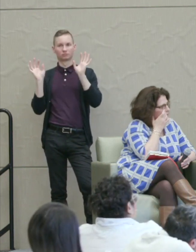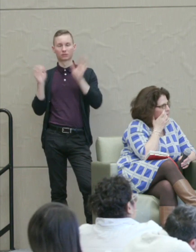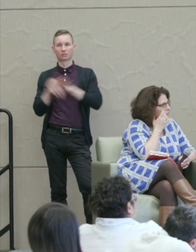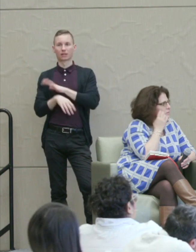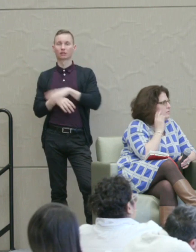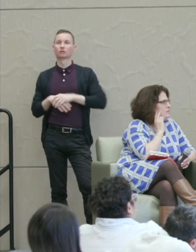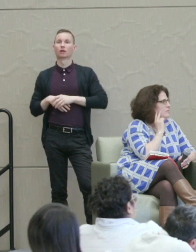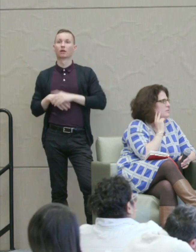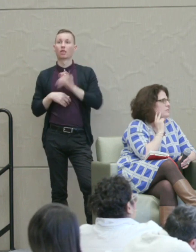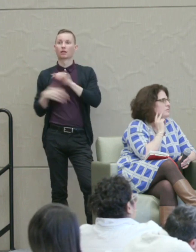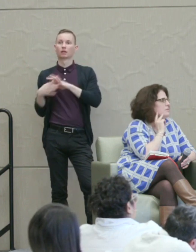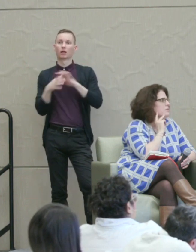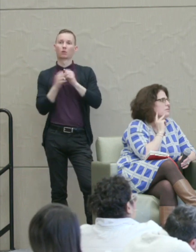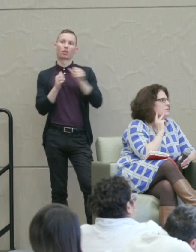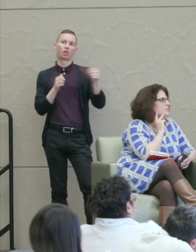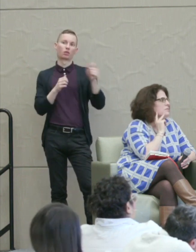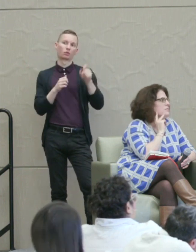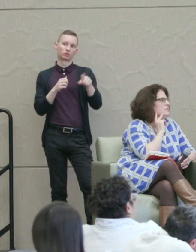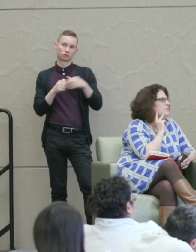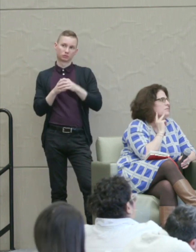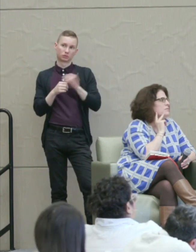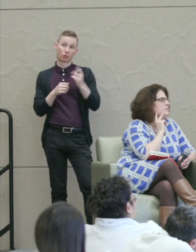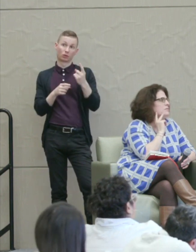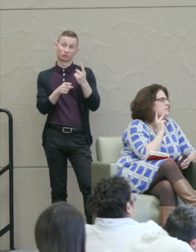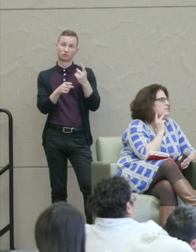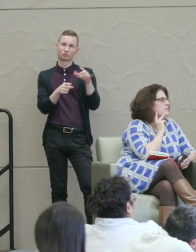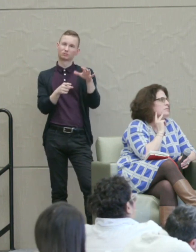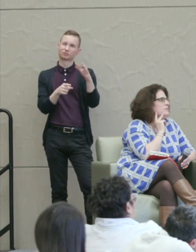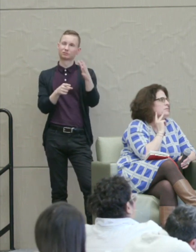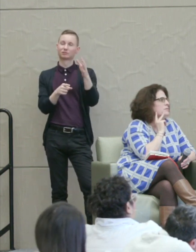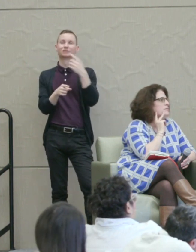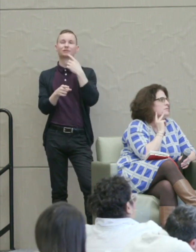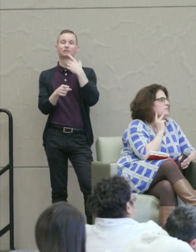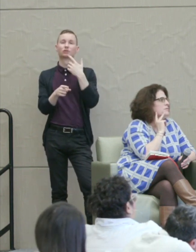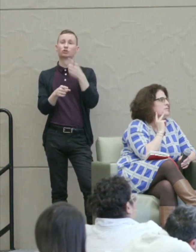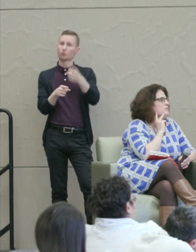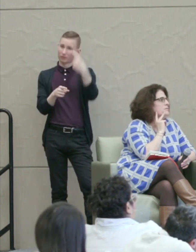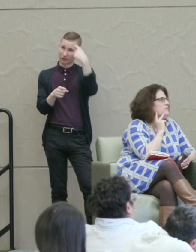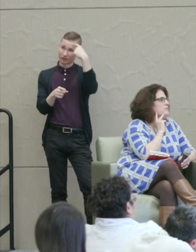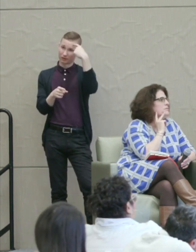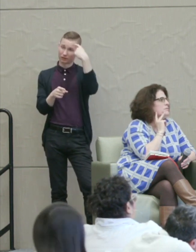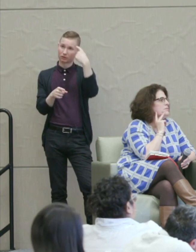And that's connected to another question which says, "Do you think that retributive justice